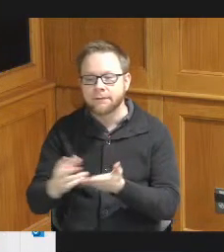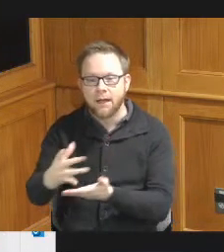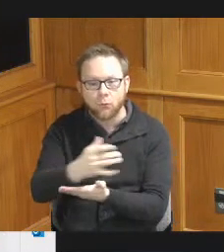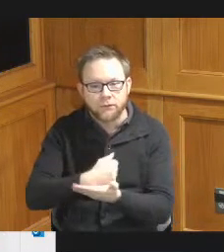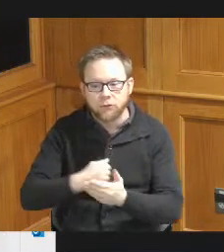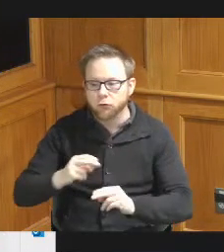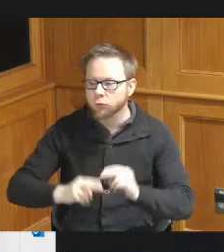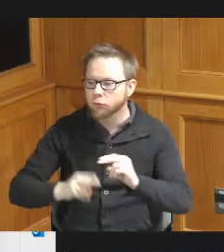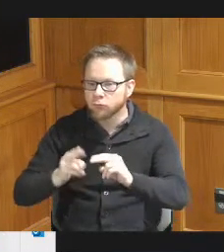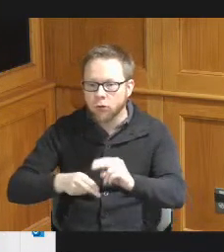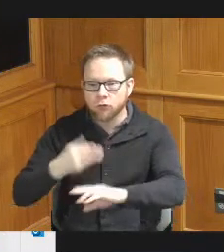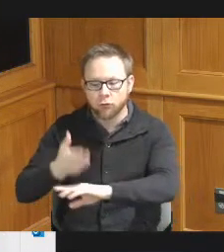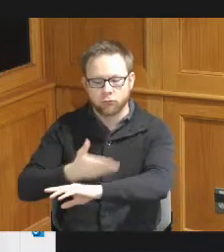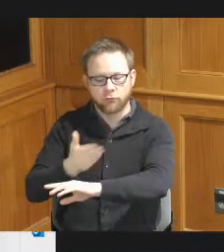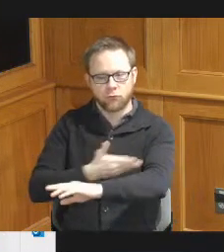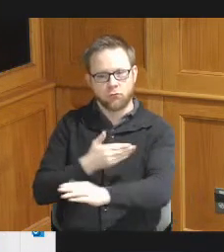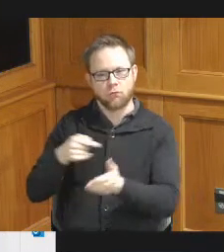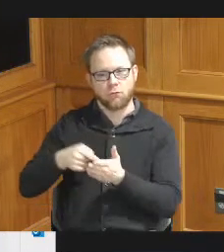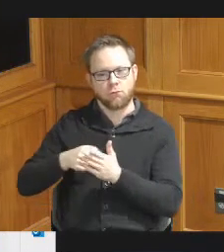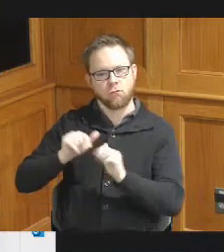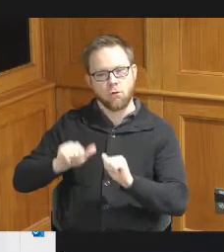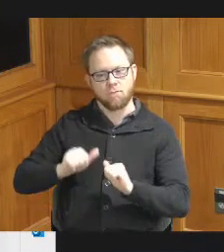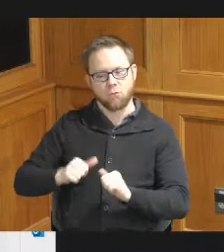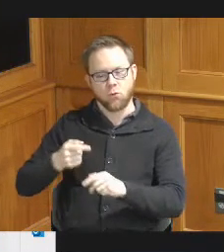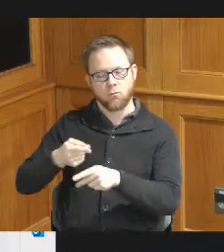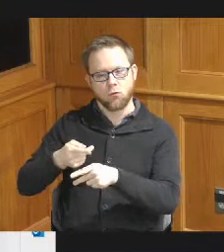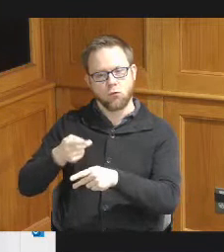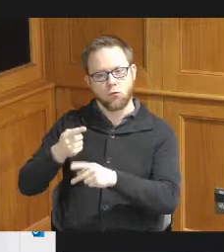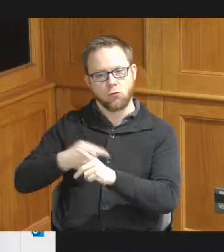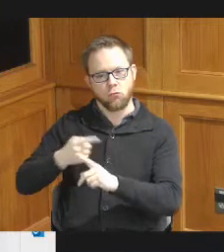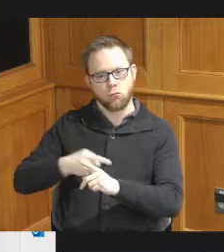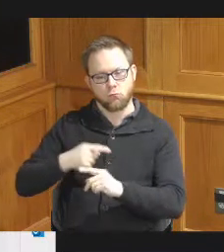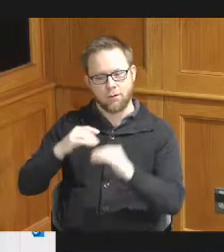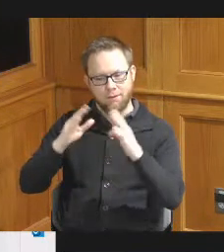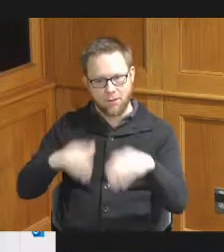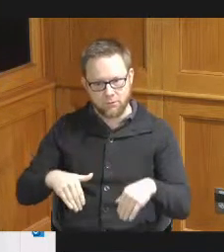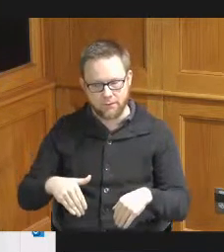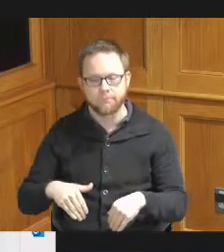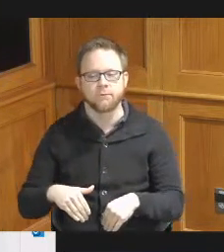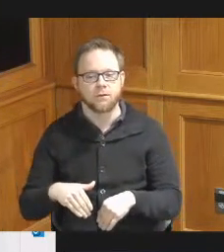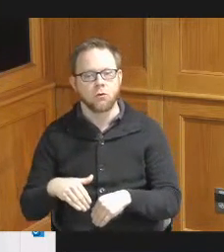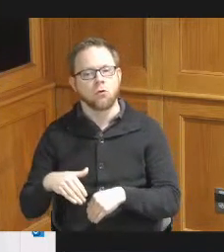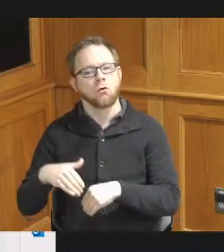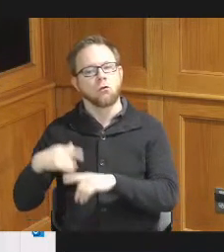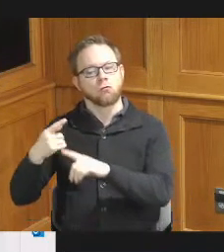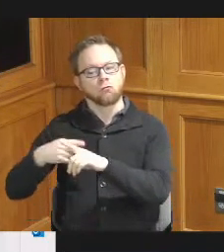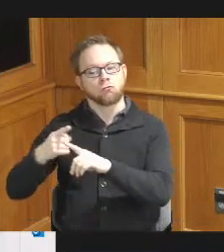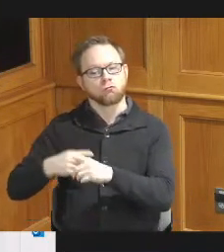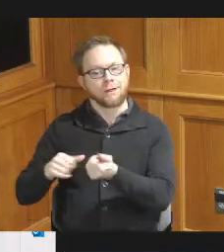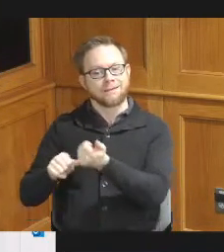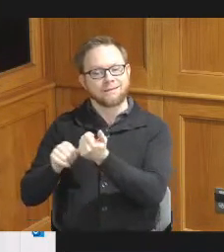rehab of affordable rental housing tenant-based rental assistance Supportive Services such